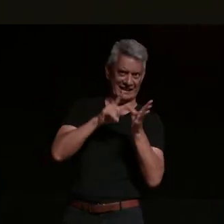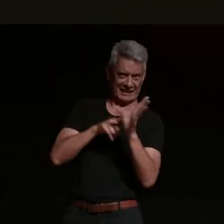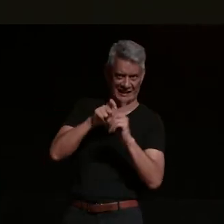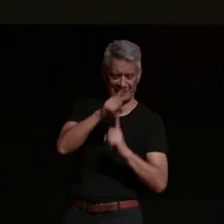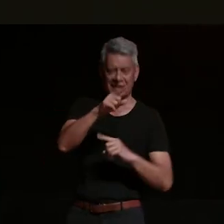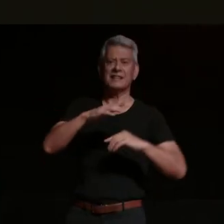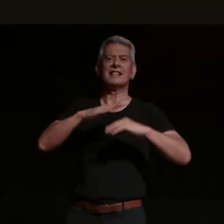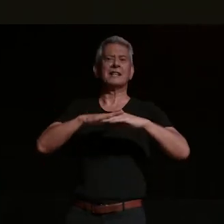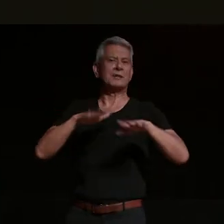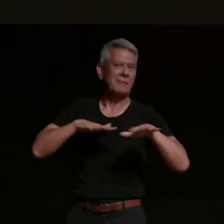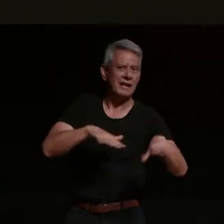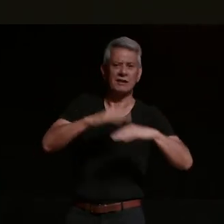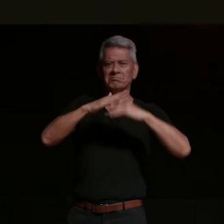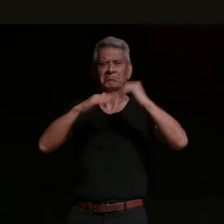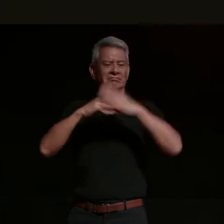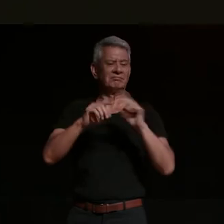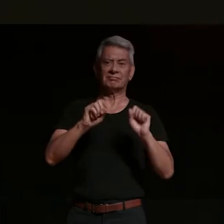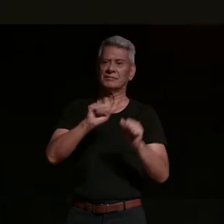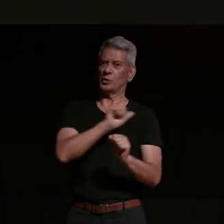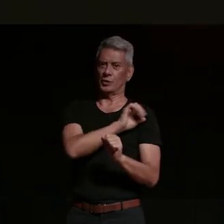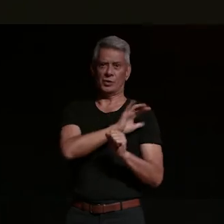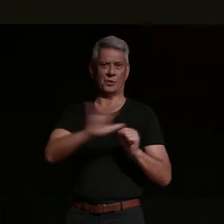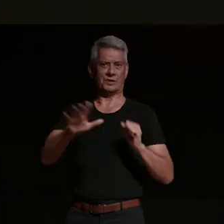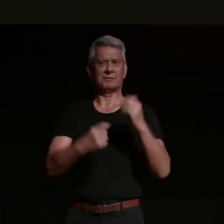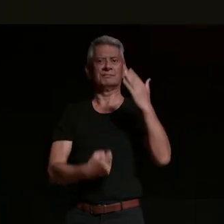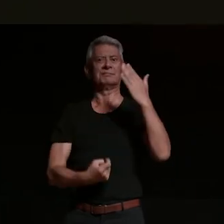gras is a really cool thing mardi gras is an awesome event does anybody ever been there